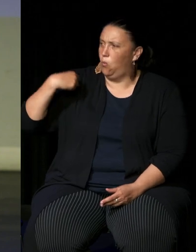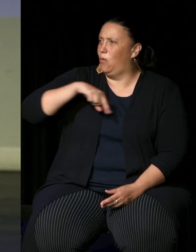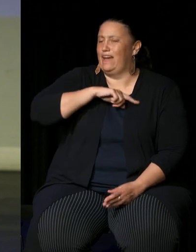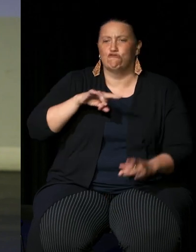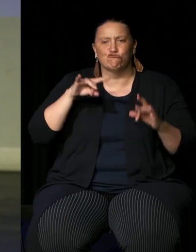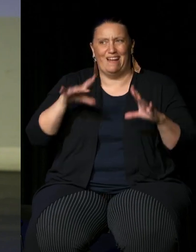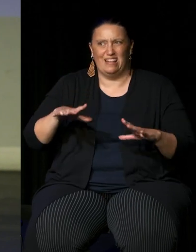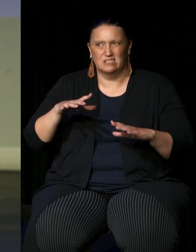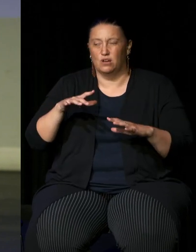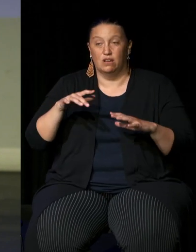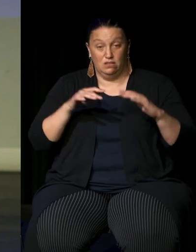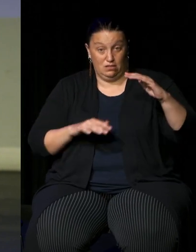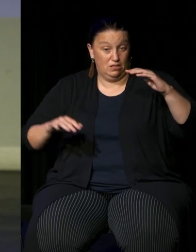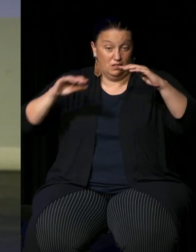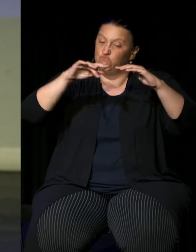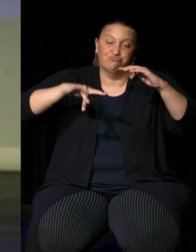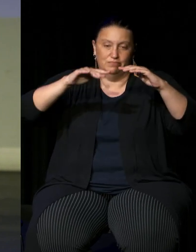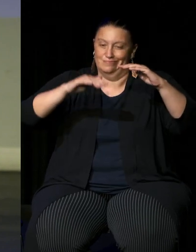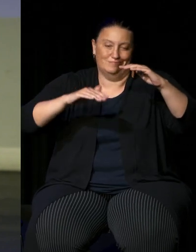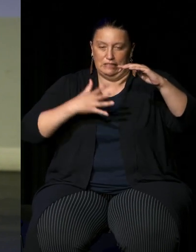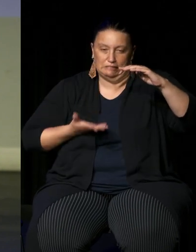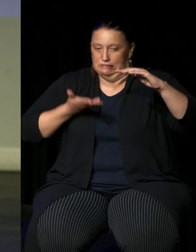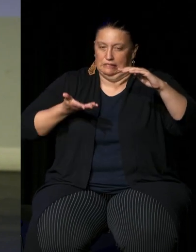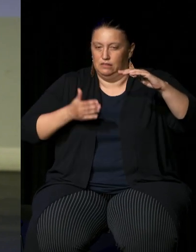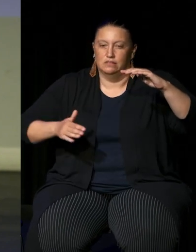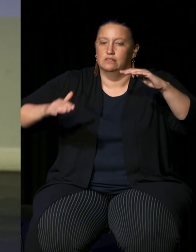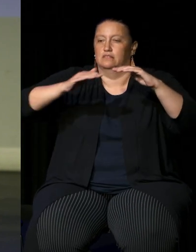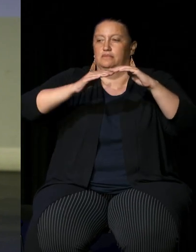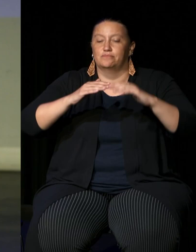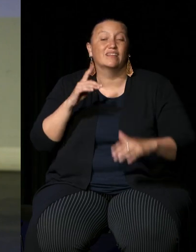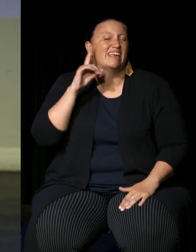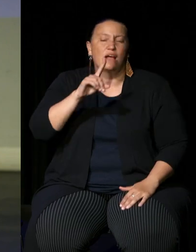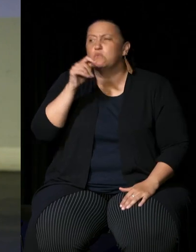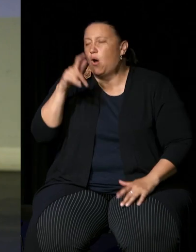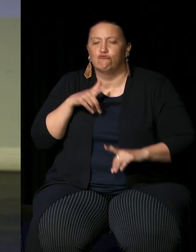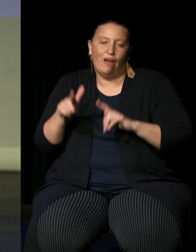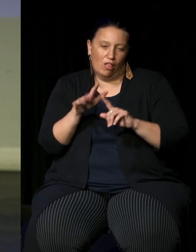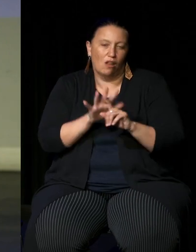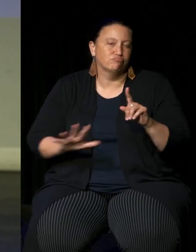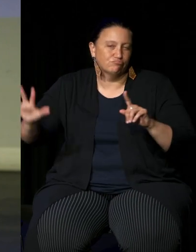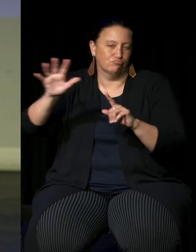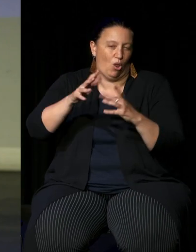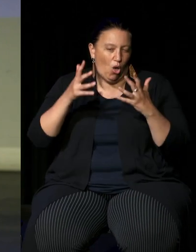have got to go yesterday because I I traveled around a bit and yesterday I was in Adelaide